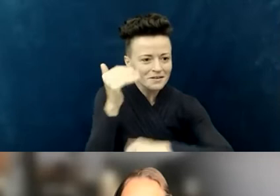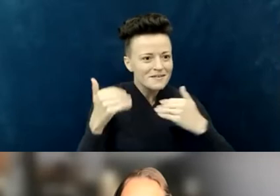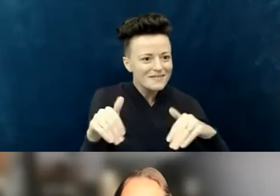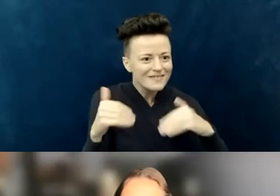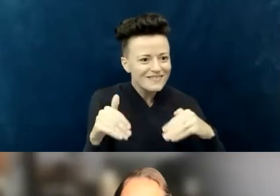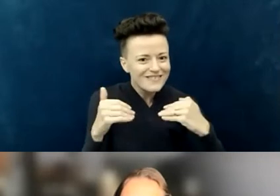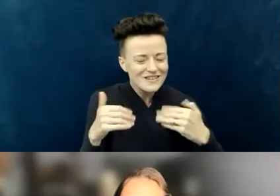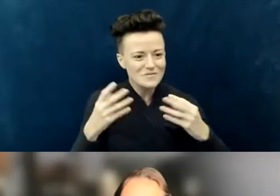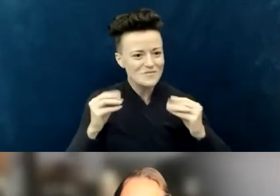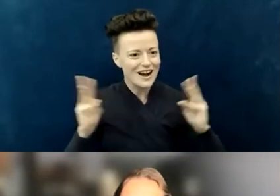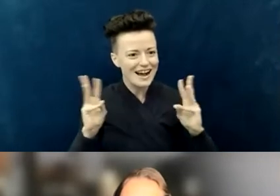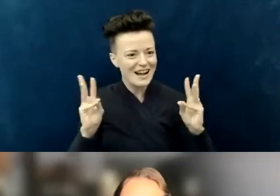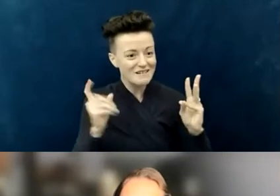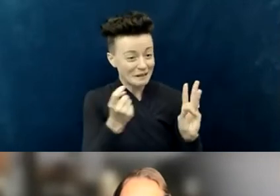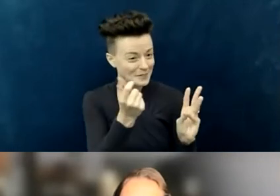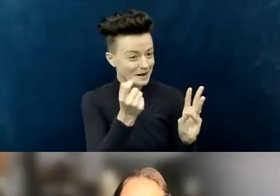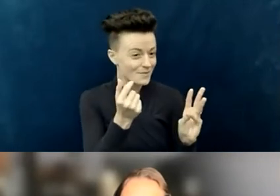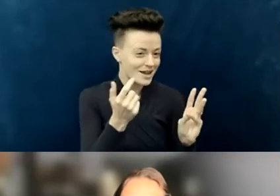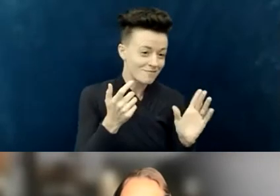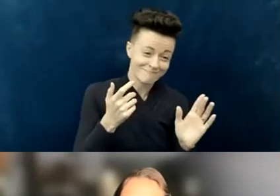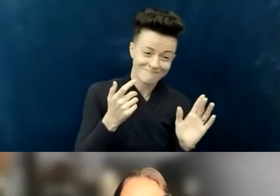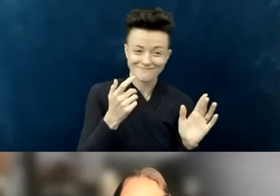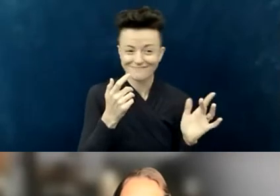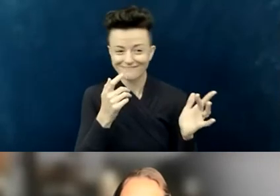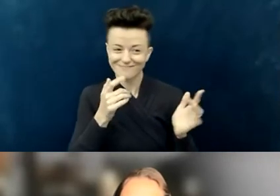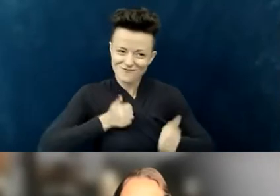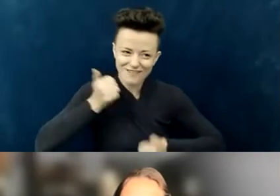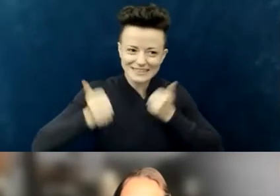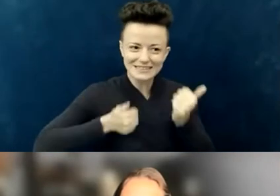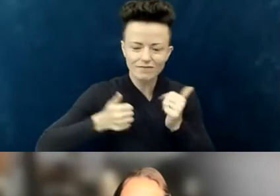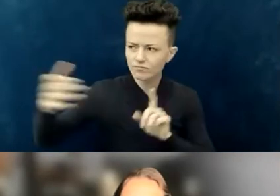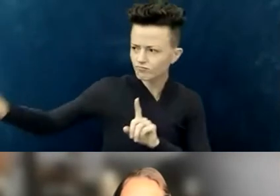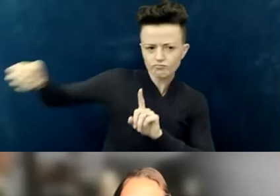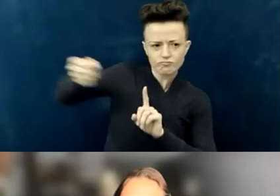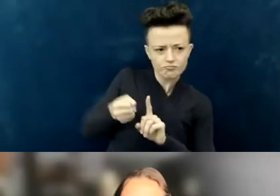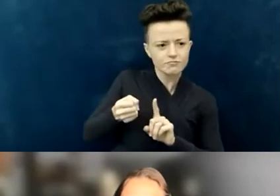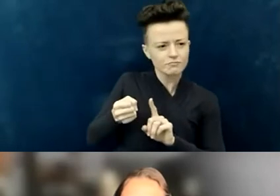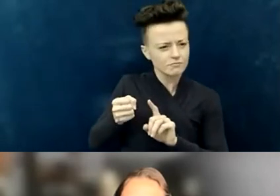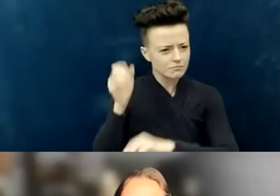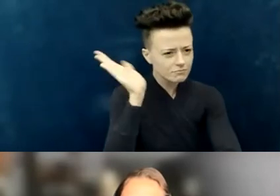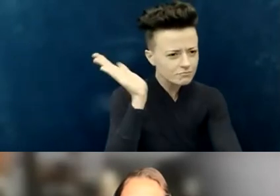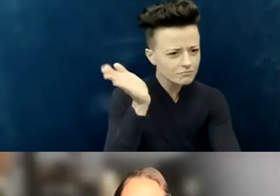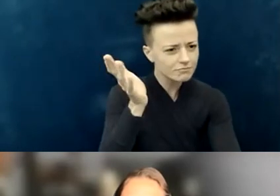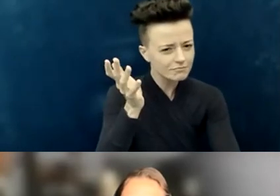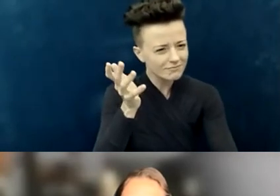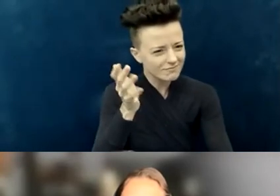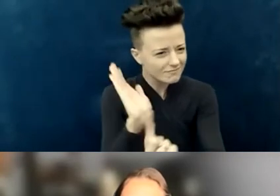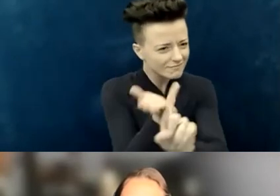But from his perspective, it was a way to… I don't know… wean out [chuckles]